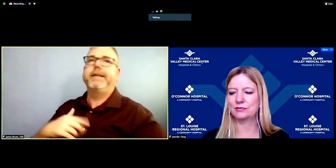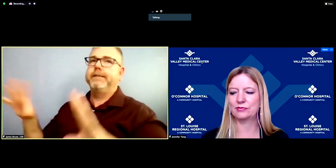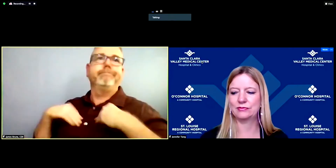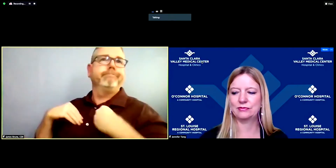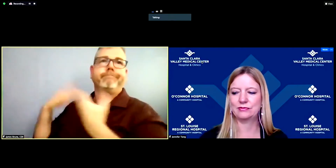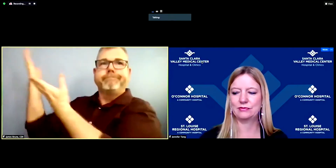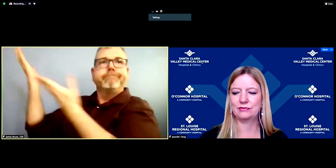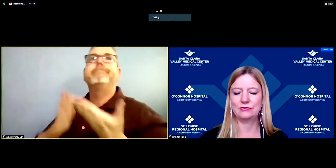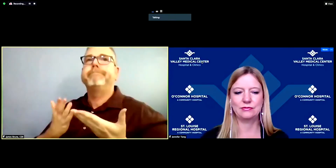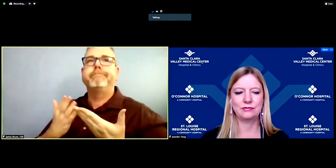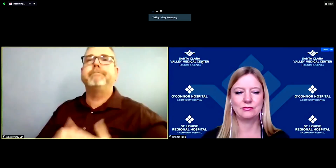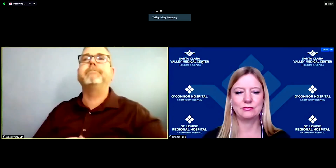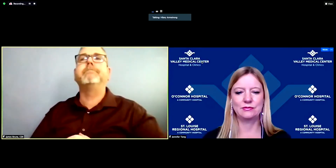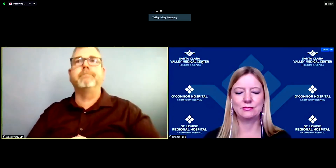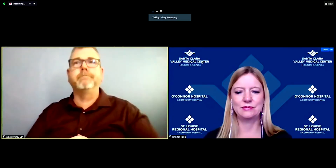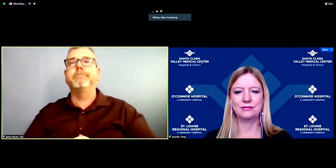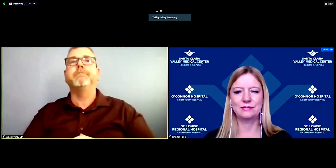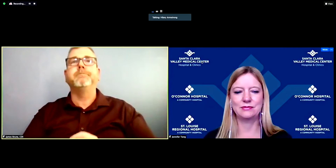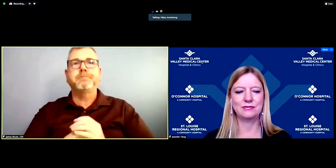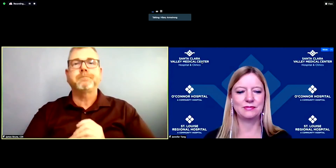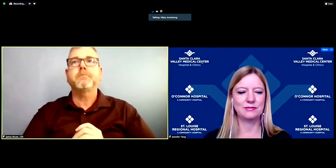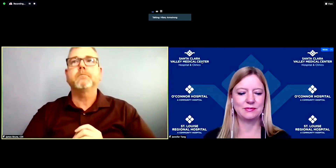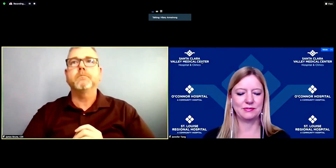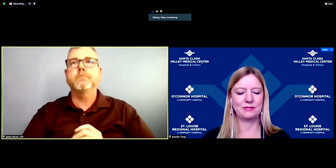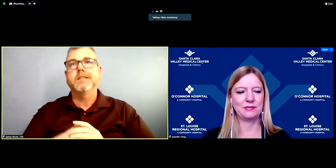Thank you very much, and it looks like we've been rejoining.